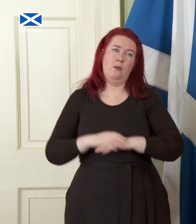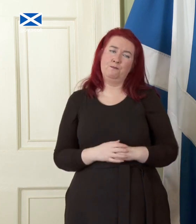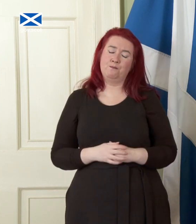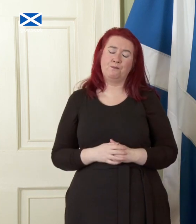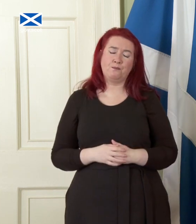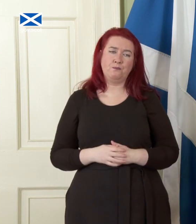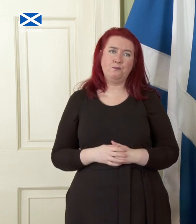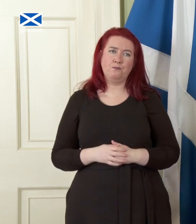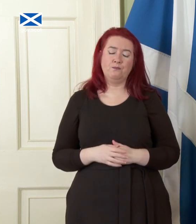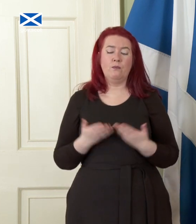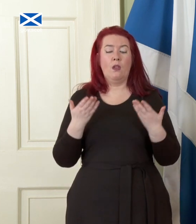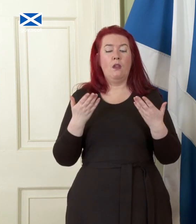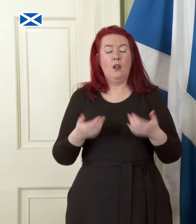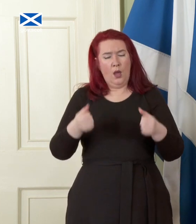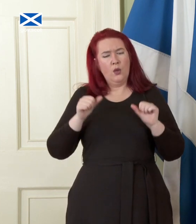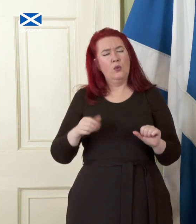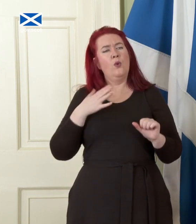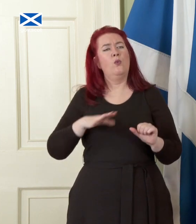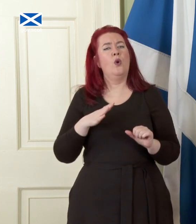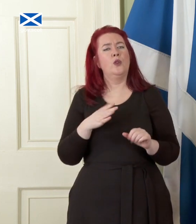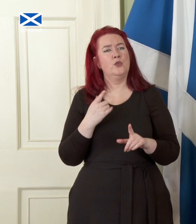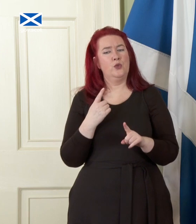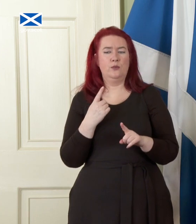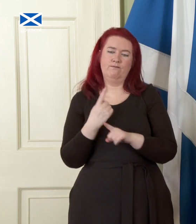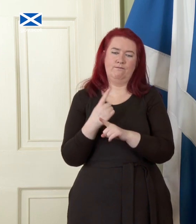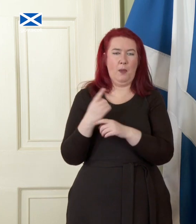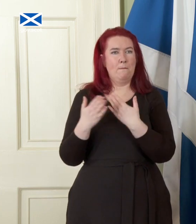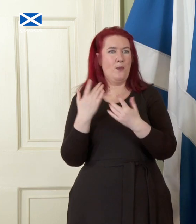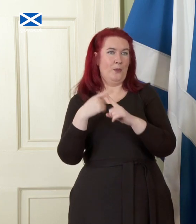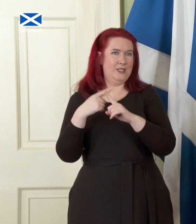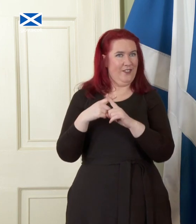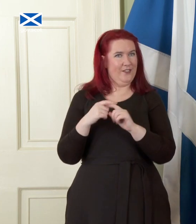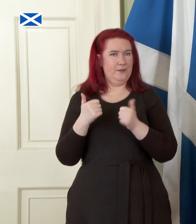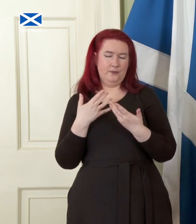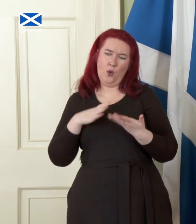Let me turn now to something that I hope is more optimistic in laying out an alternative